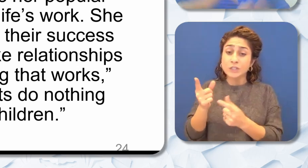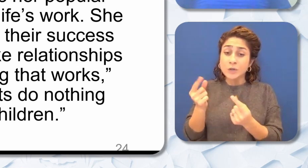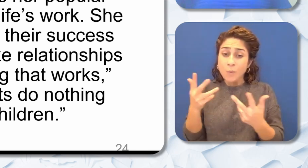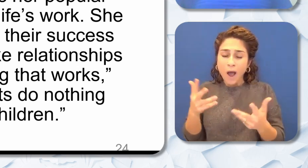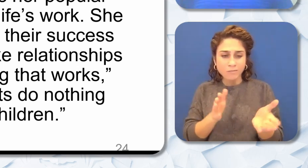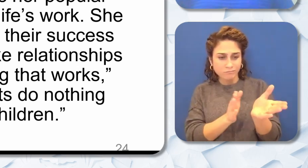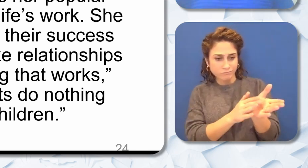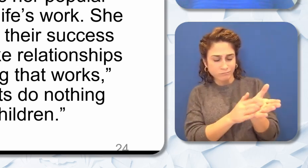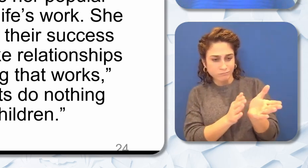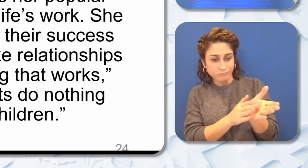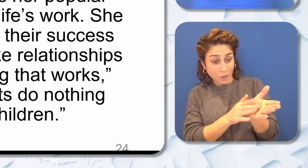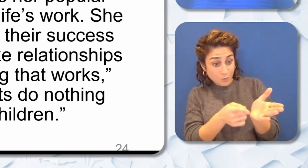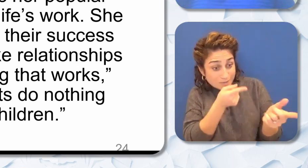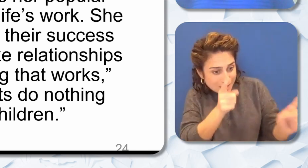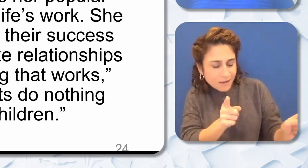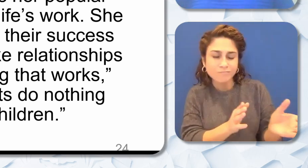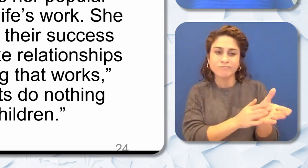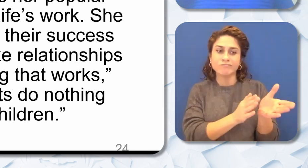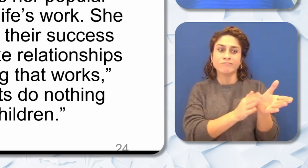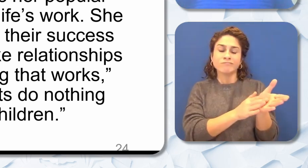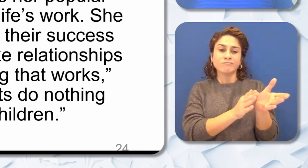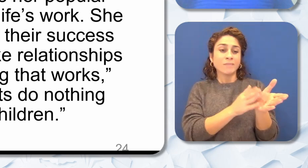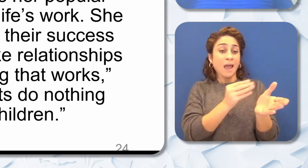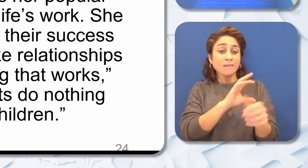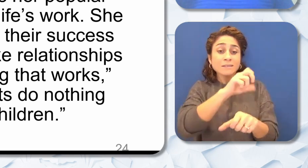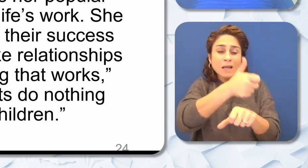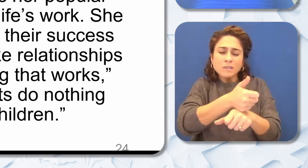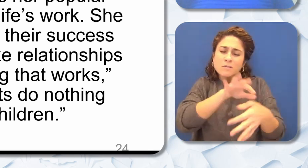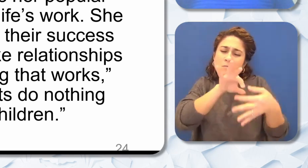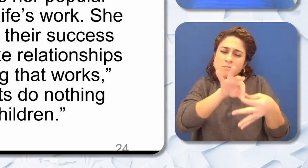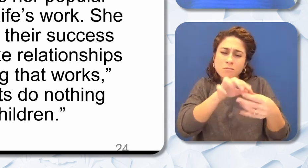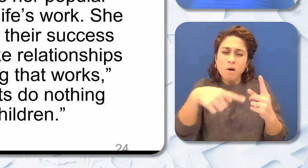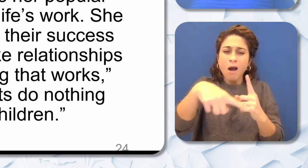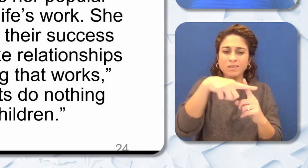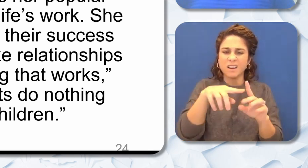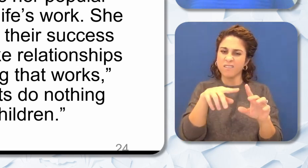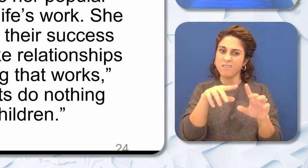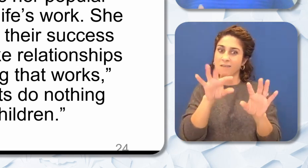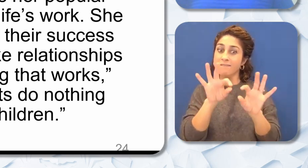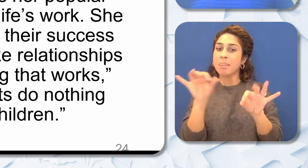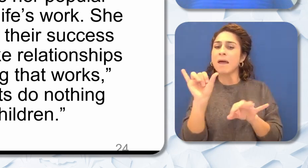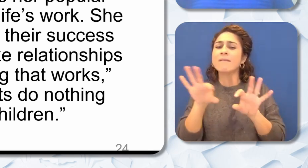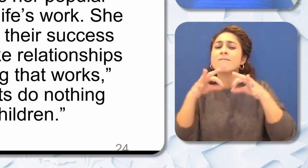their success and established positive family-like relationships with them. “That is the only thing